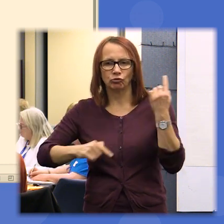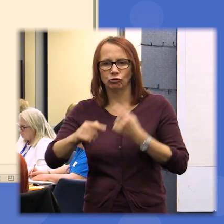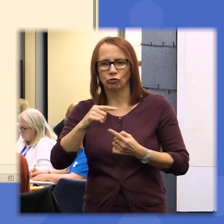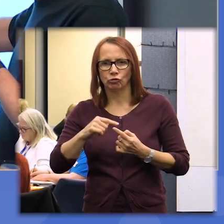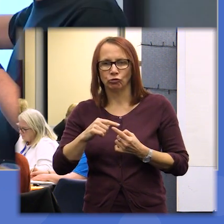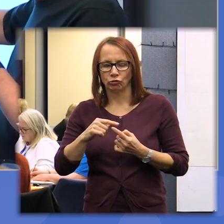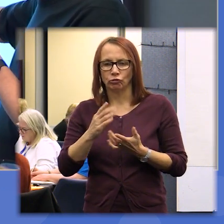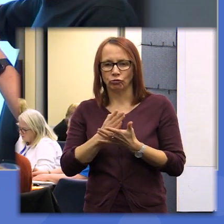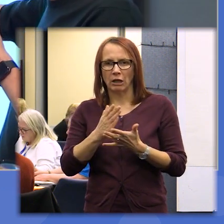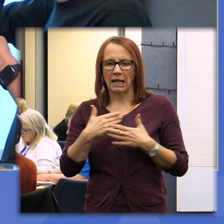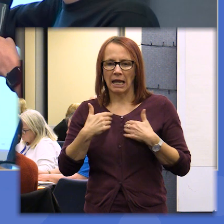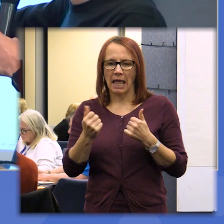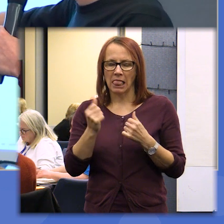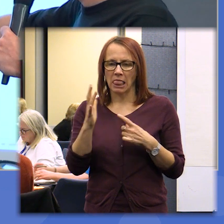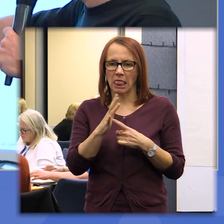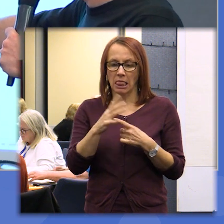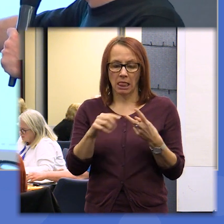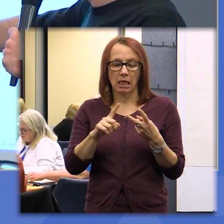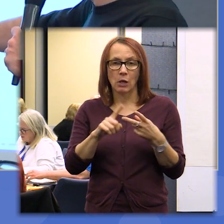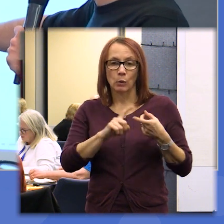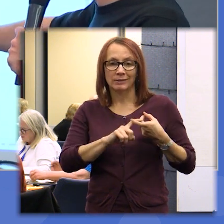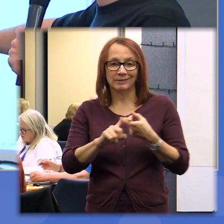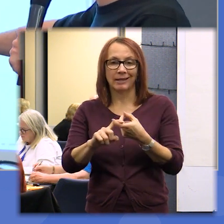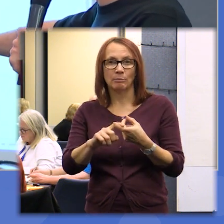things you want to talk about also a sustainable society where we balance our